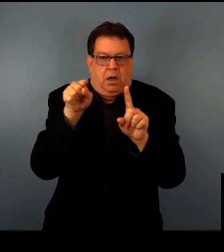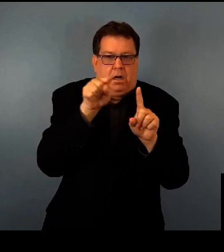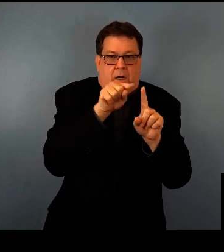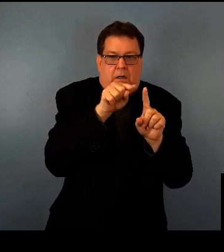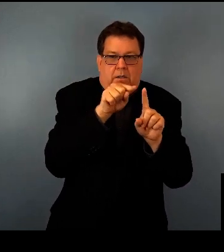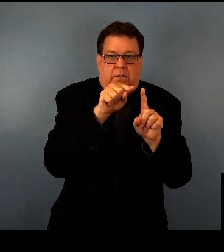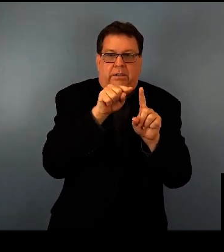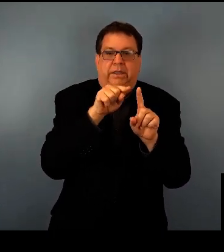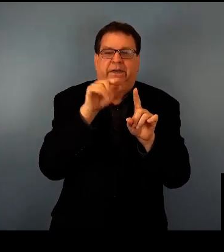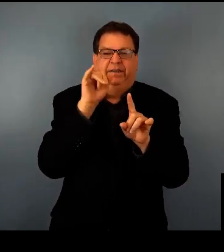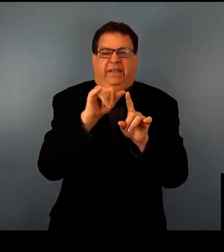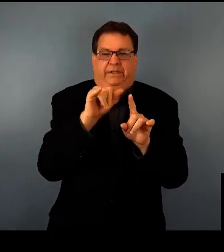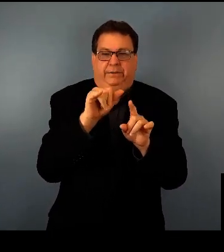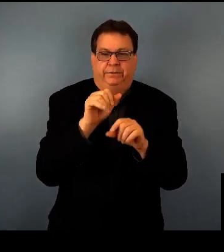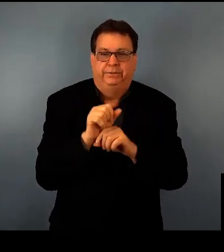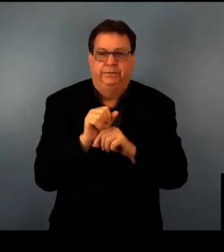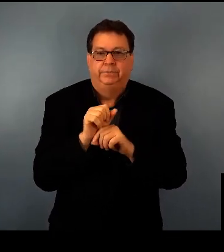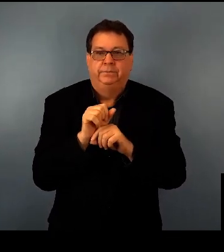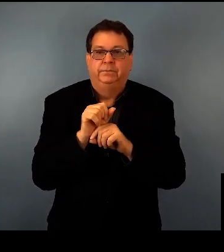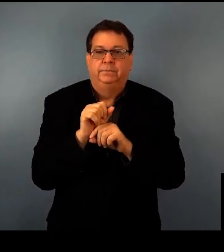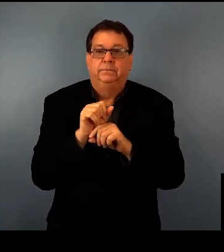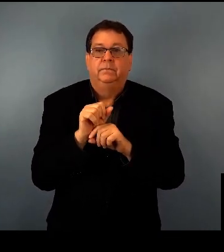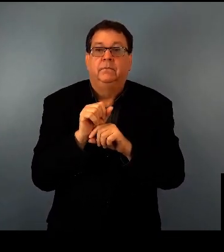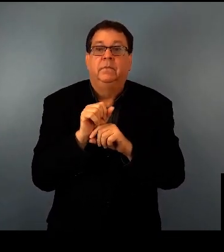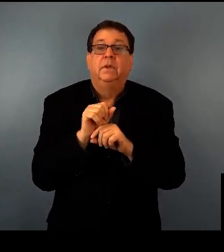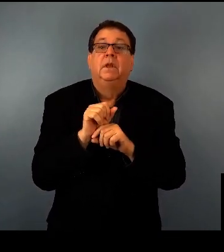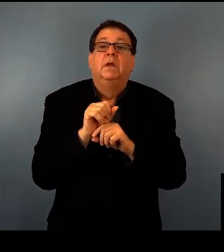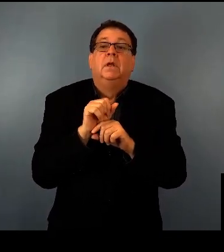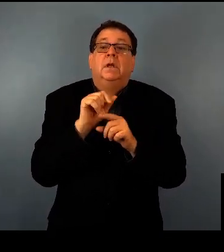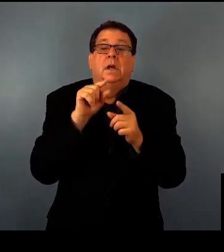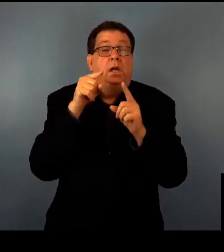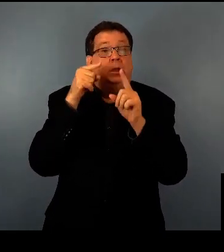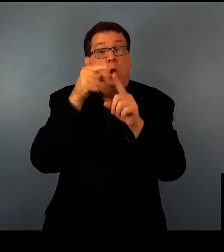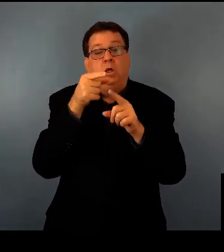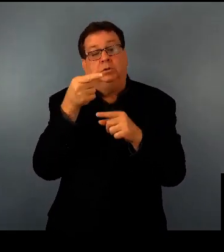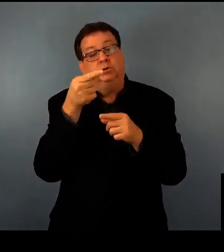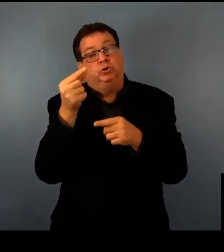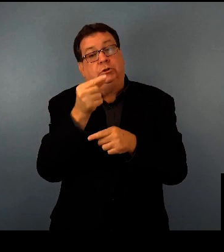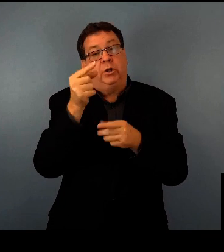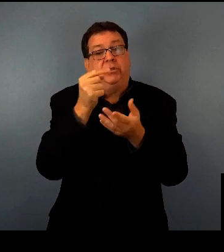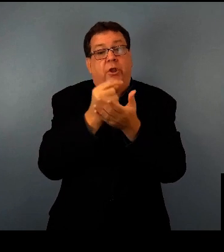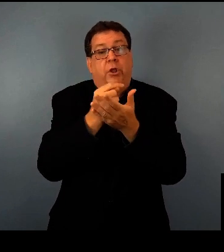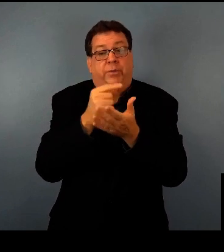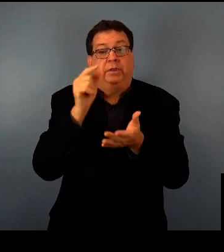are affected and this is the basis of genetic disease. The goal of gene therapy is to try